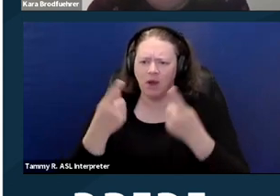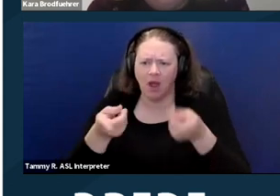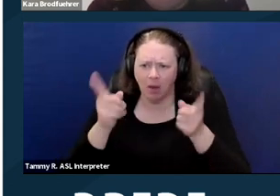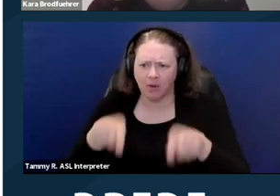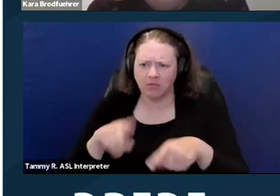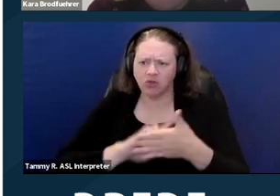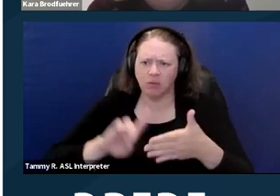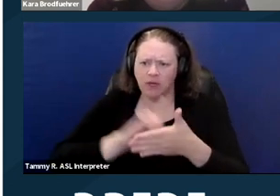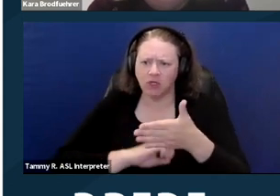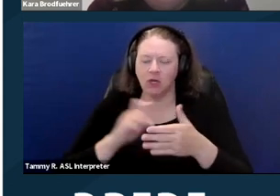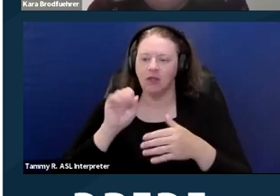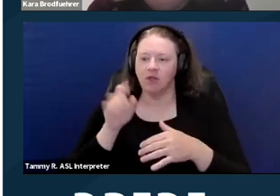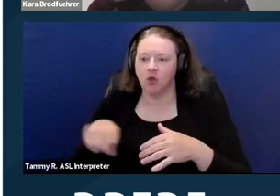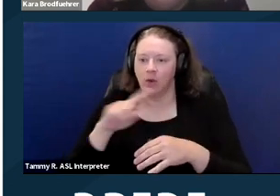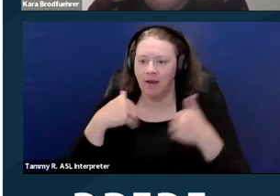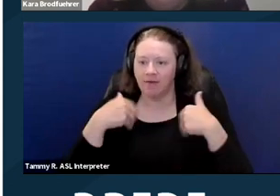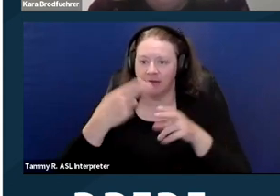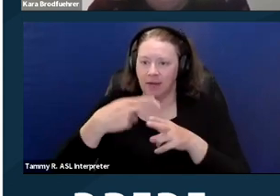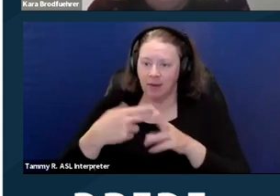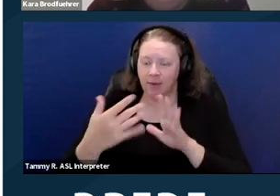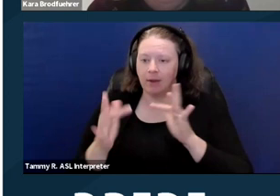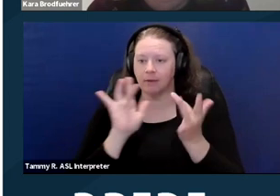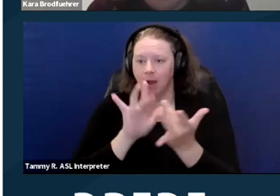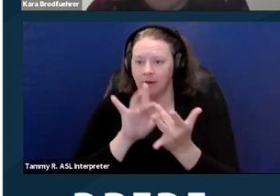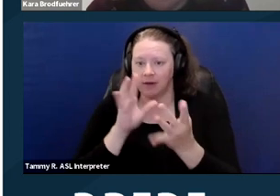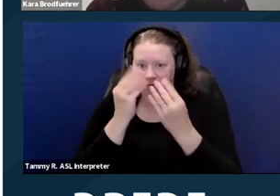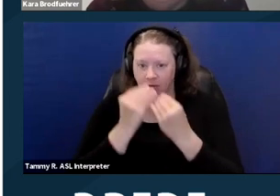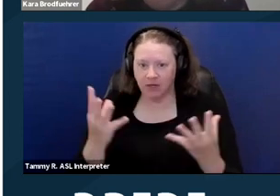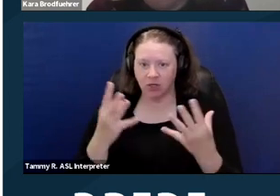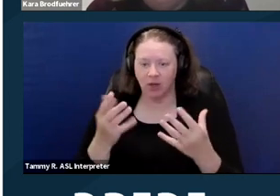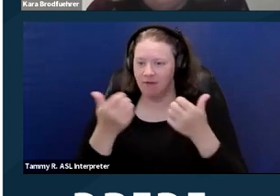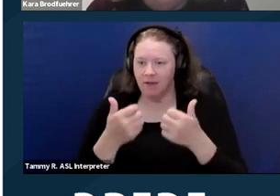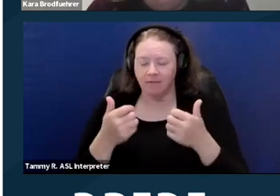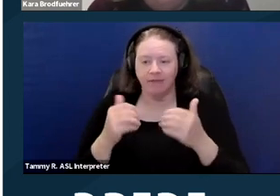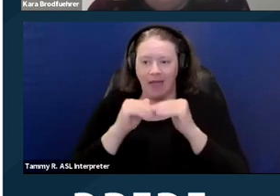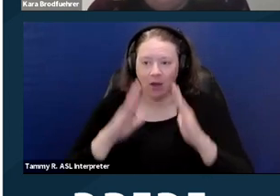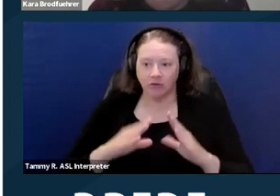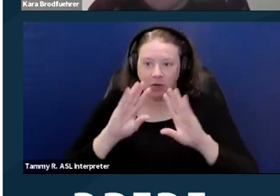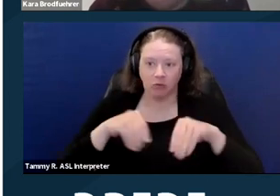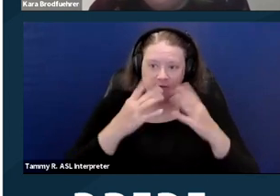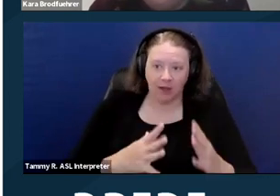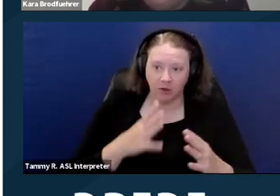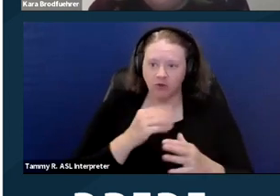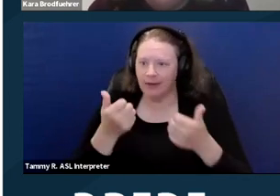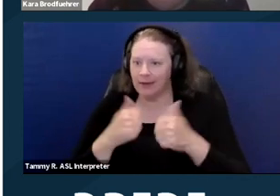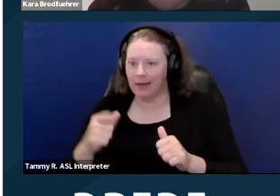If you have the name and contact information of the housing provider and any witnesses